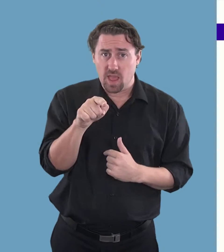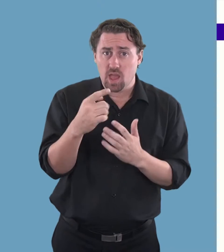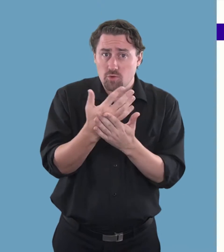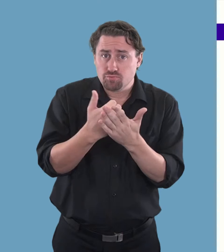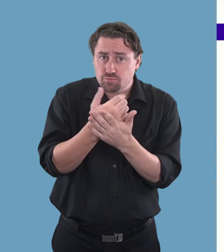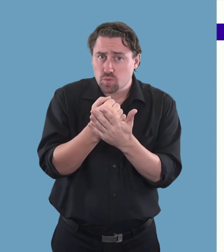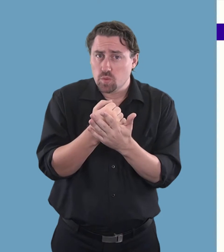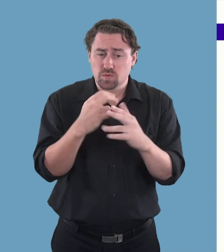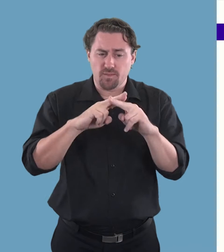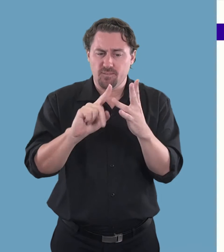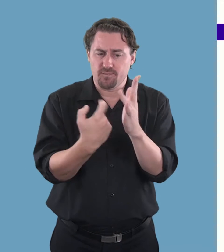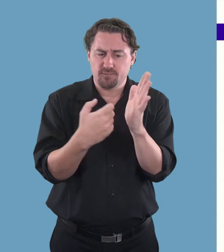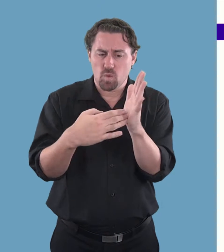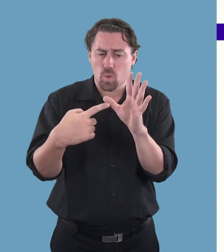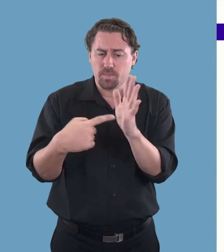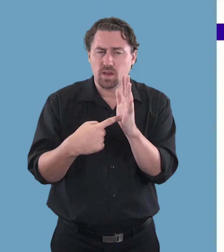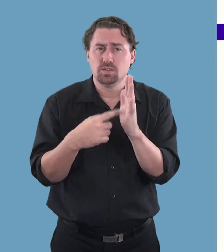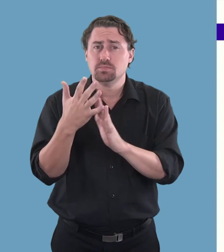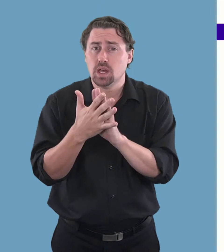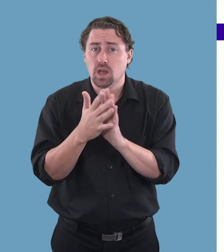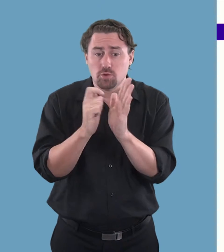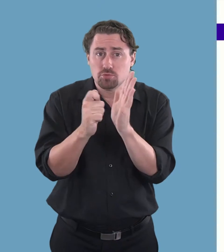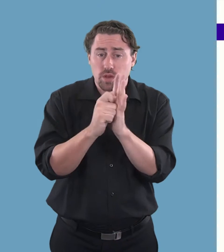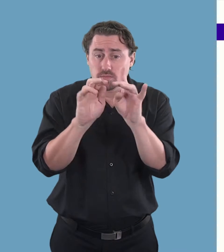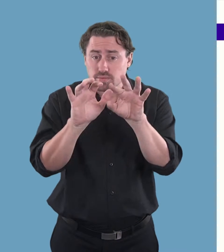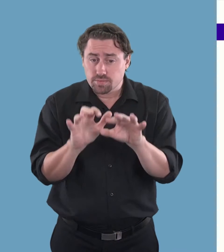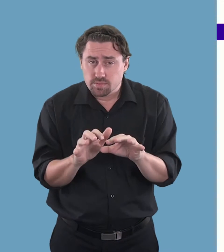you think the resource should be in